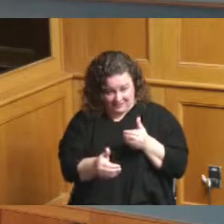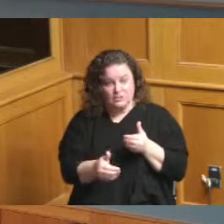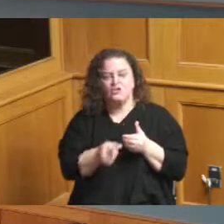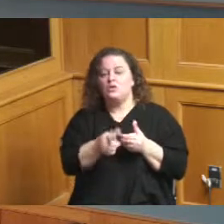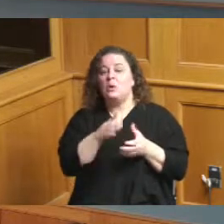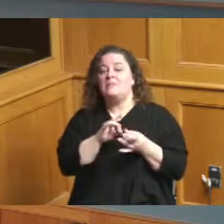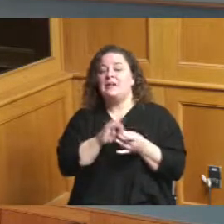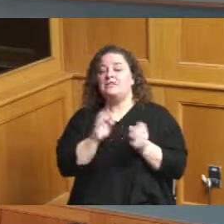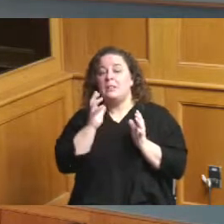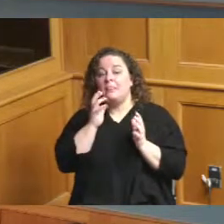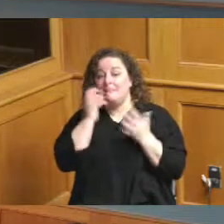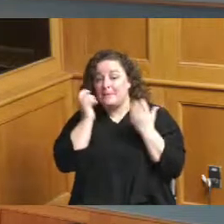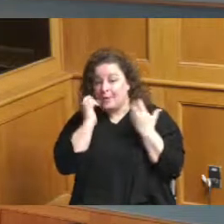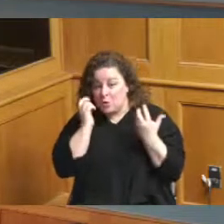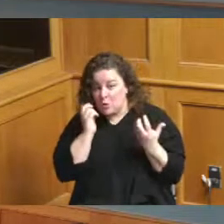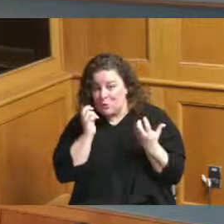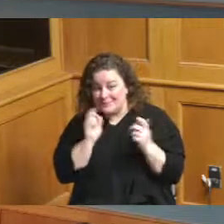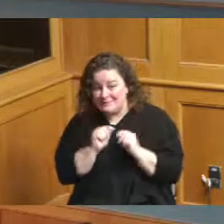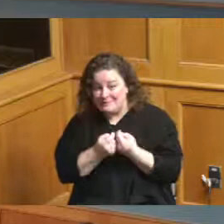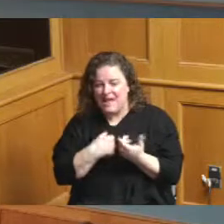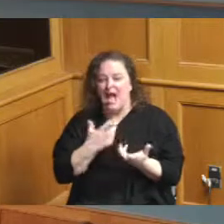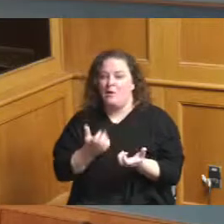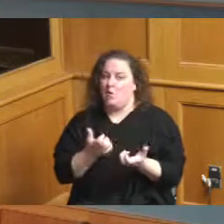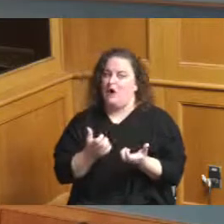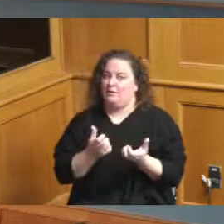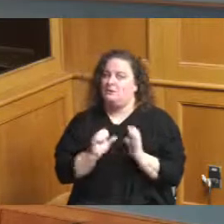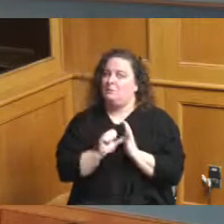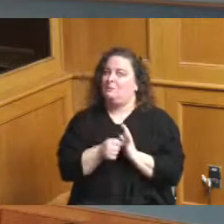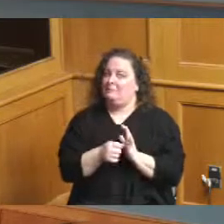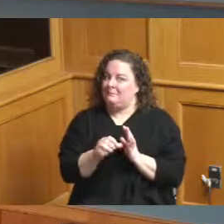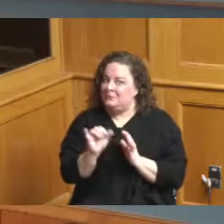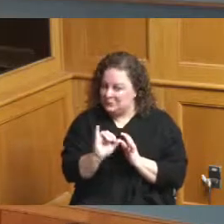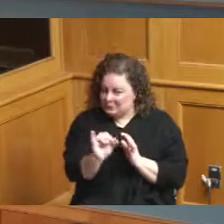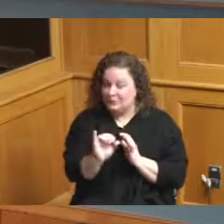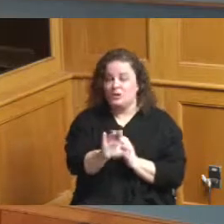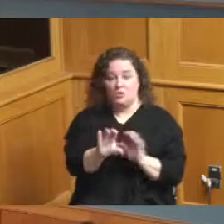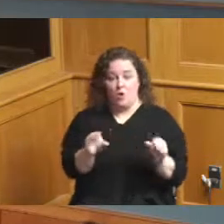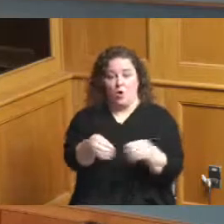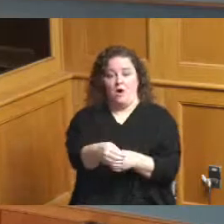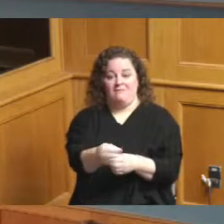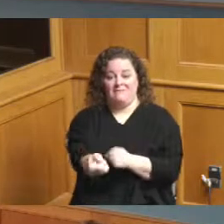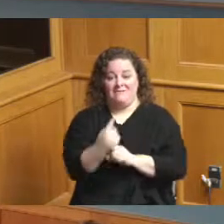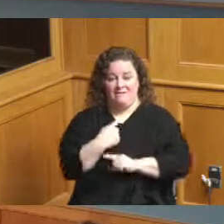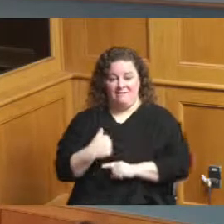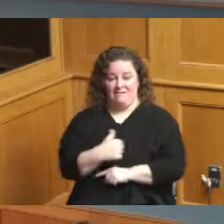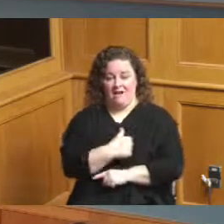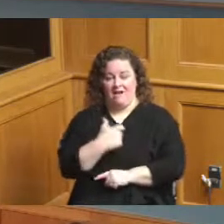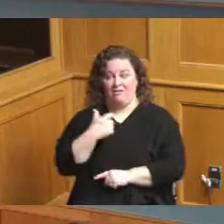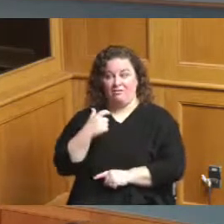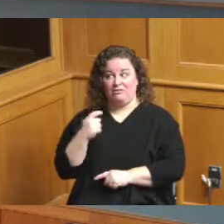and I just wanted to to highlight I know that your office has asked us on Thursday and we're asking